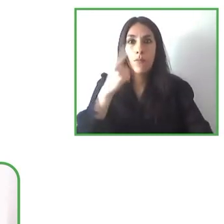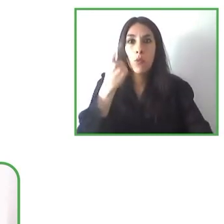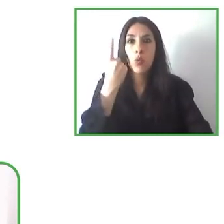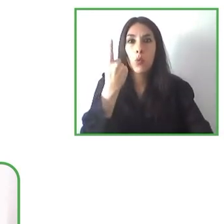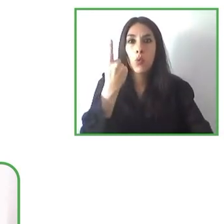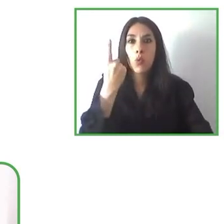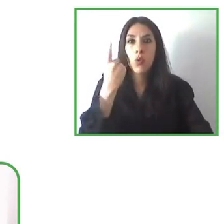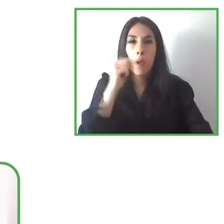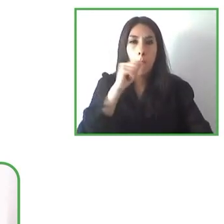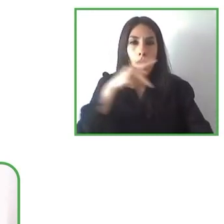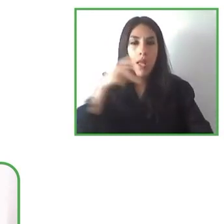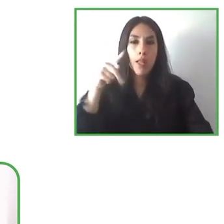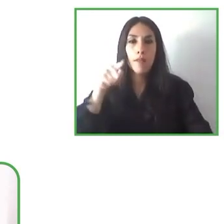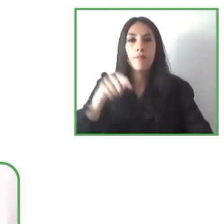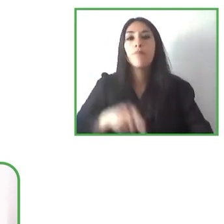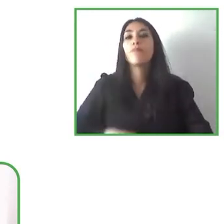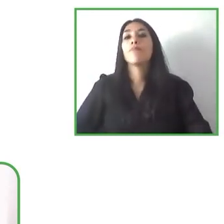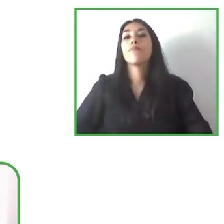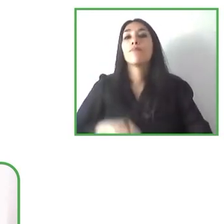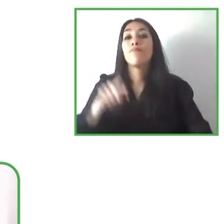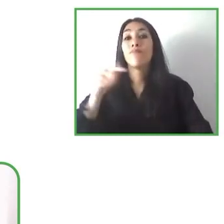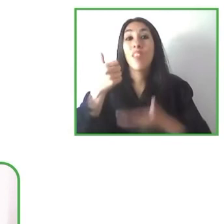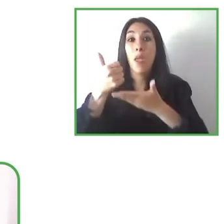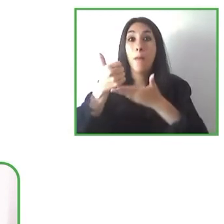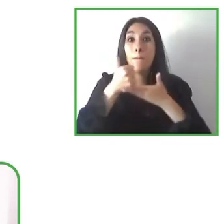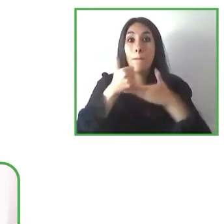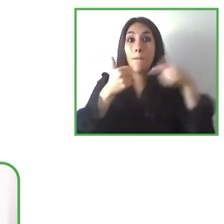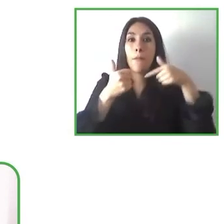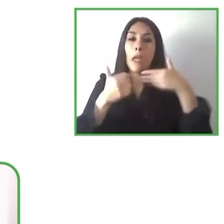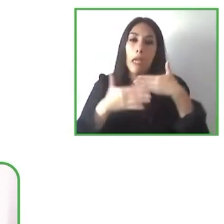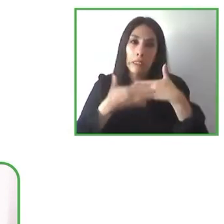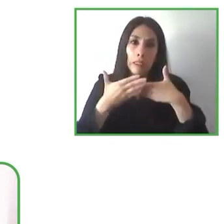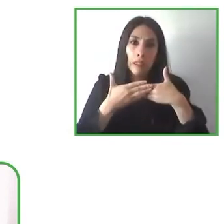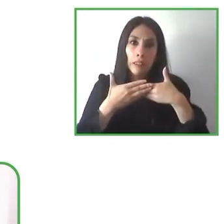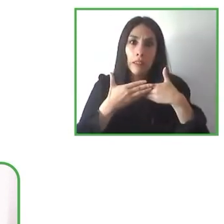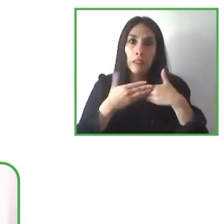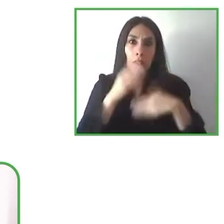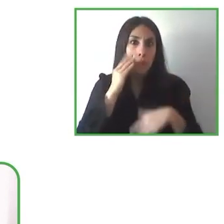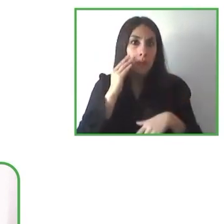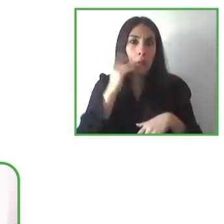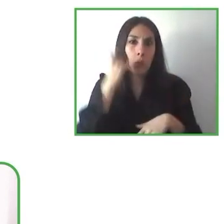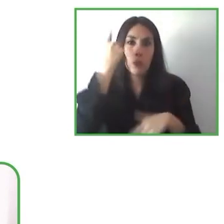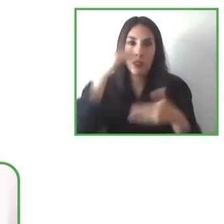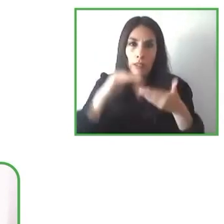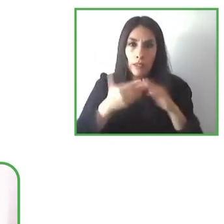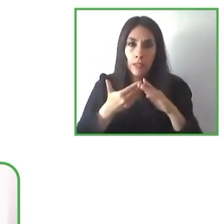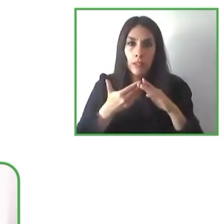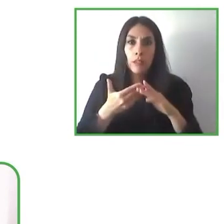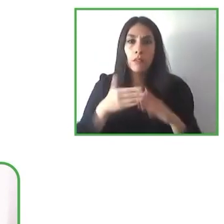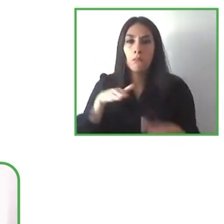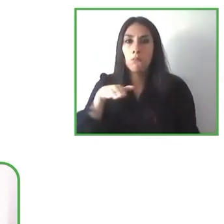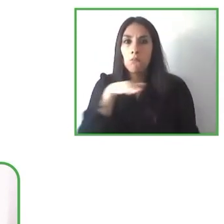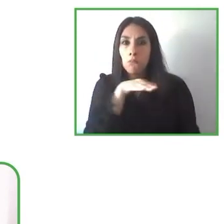in order to facilitate the experience of finding a parking spot and booking that